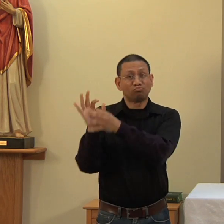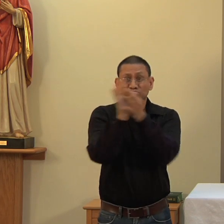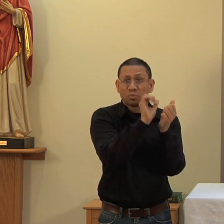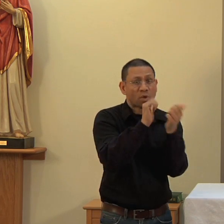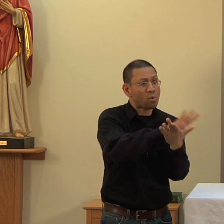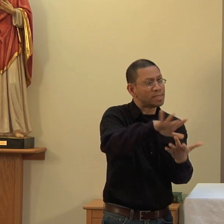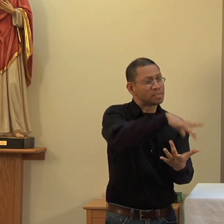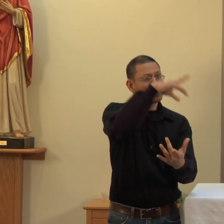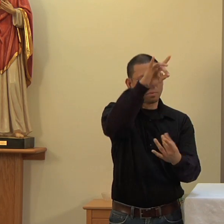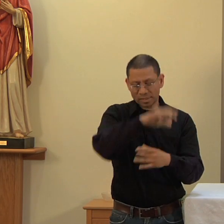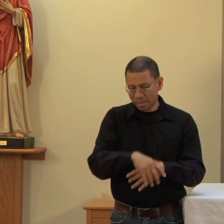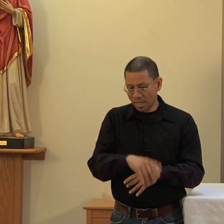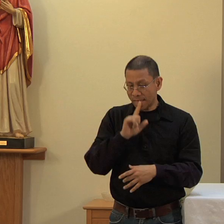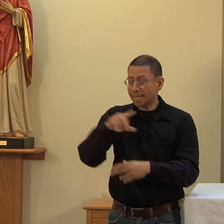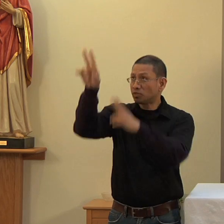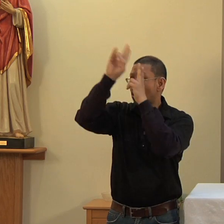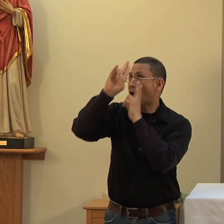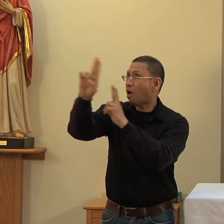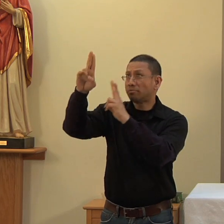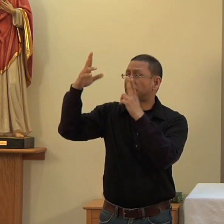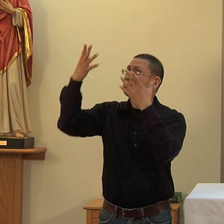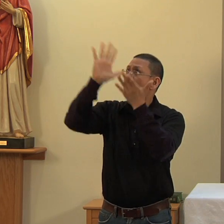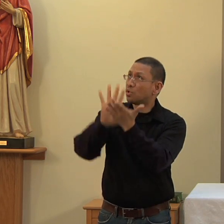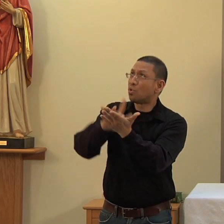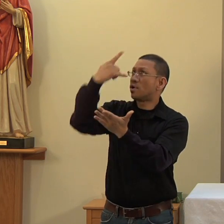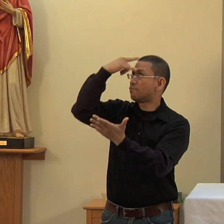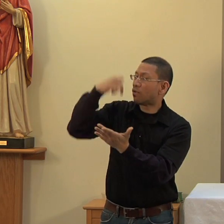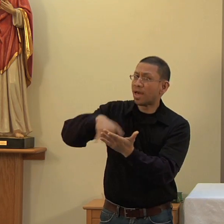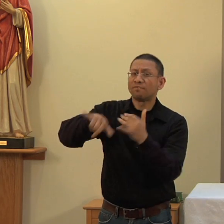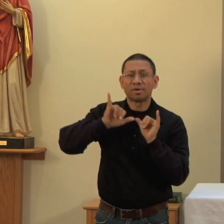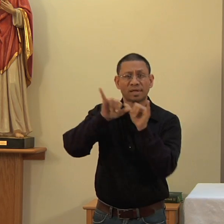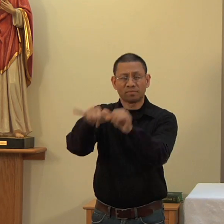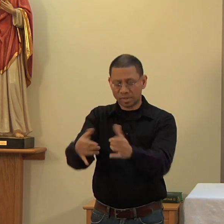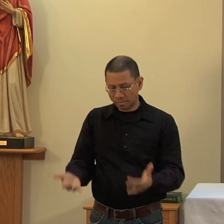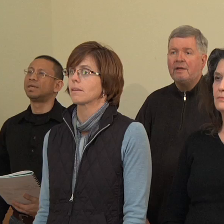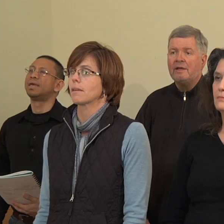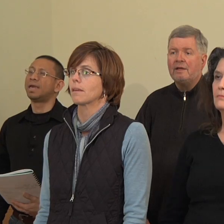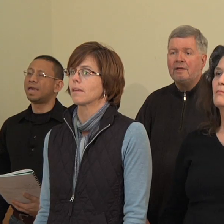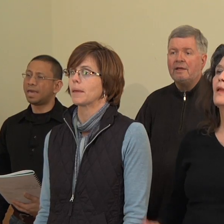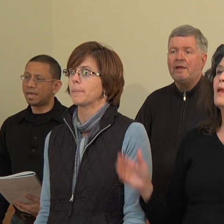the Holy Spirit, all glory and honor is yours, for ever and ever. Amen.